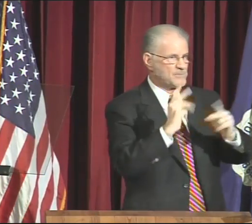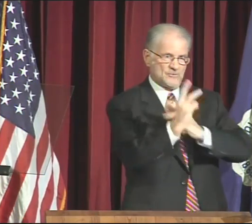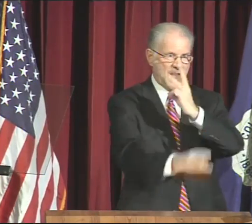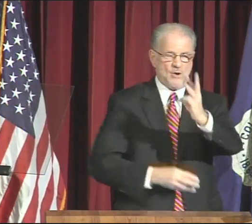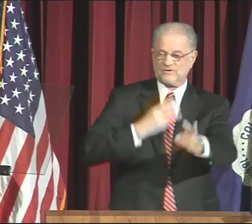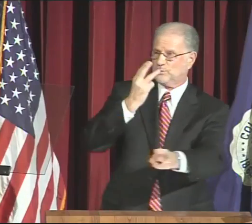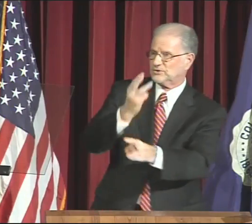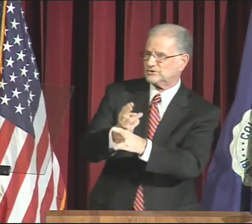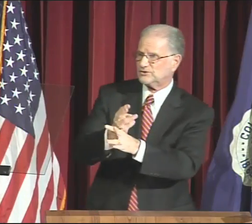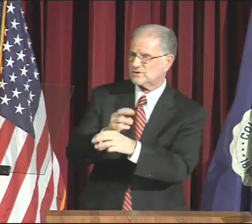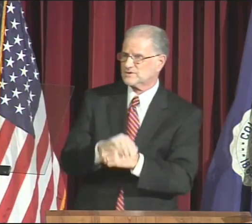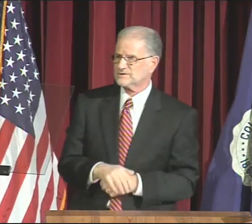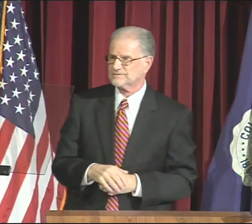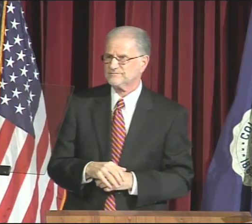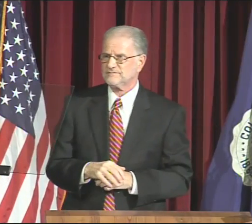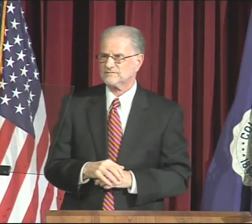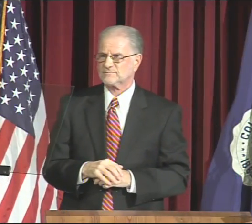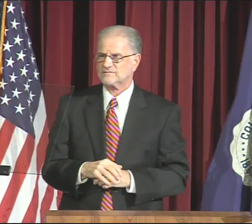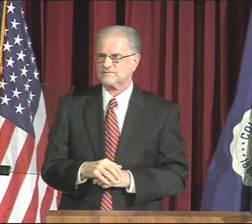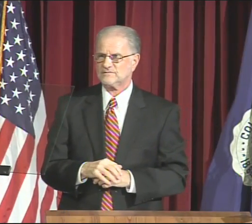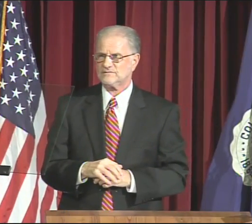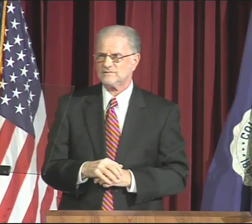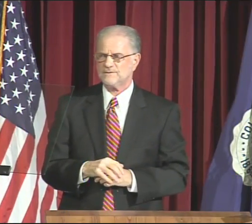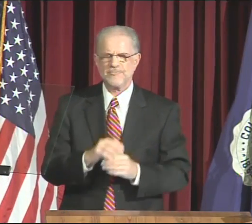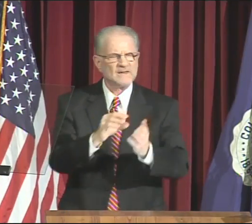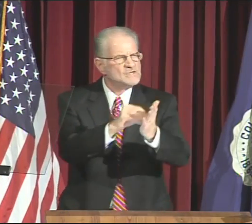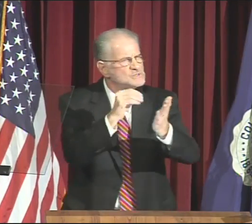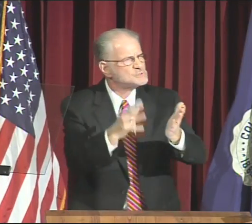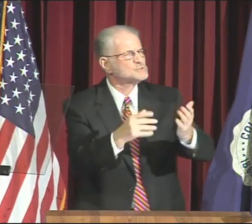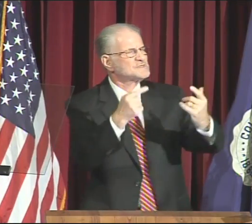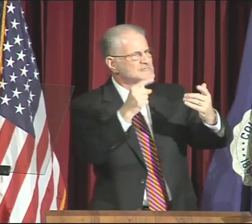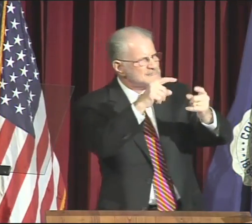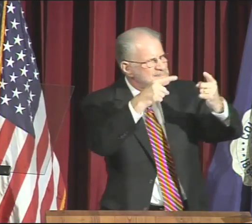and Hard-of-Hearing people throughout the world.